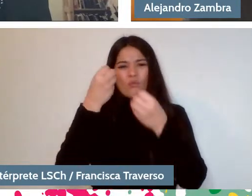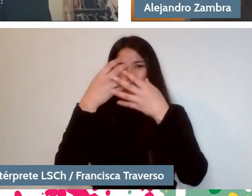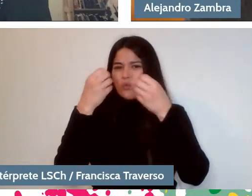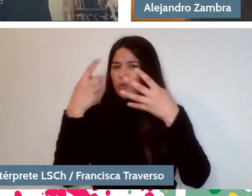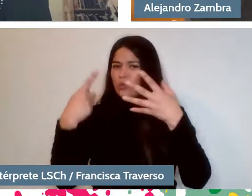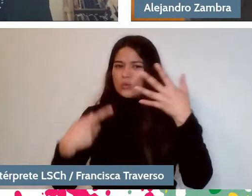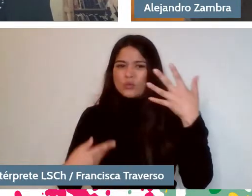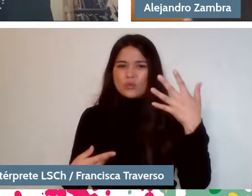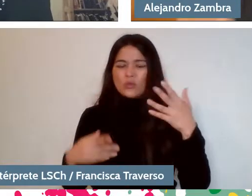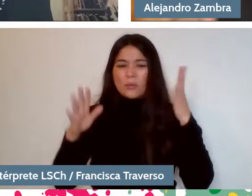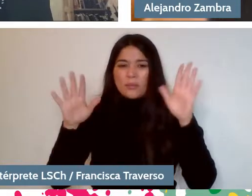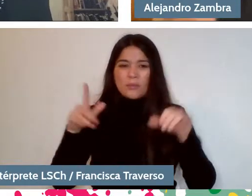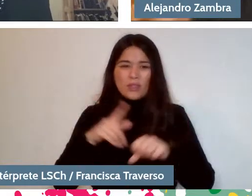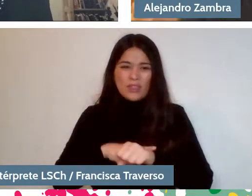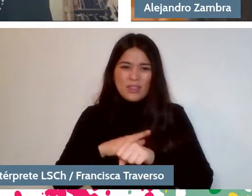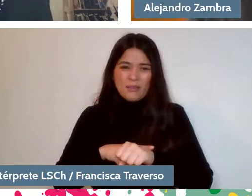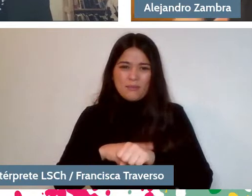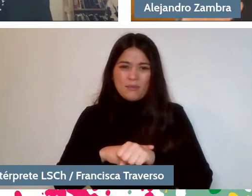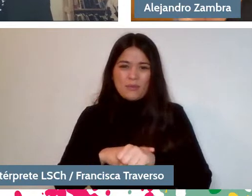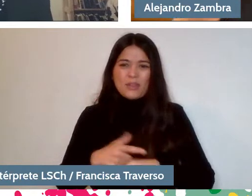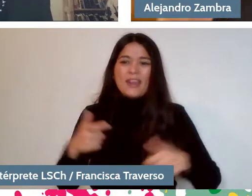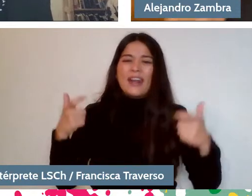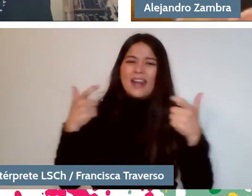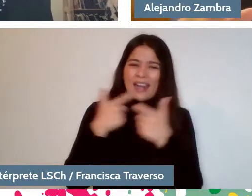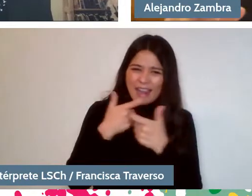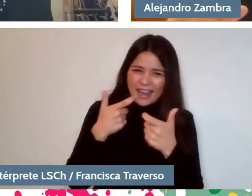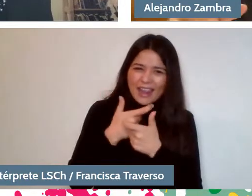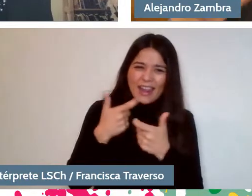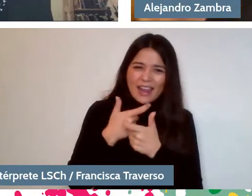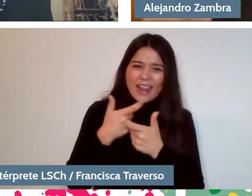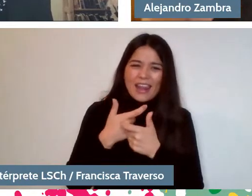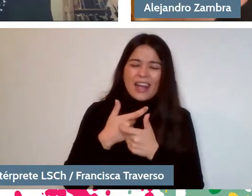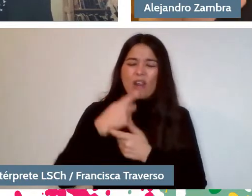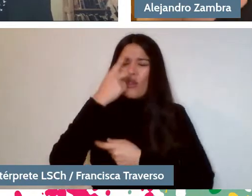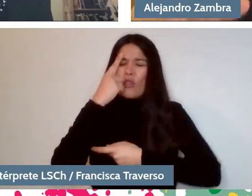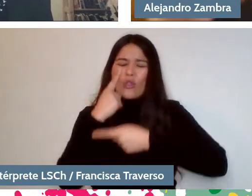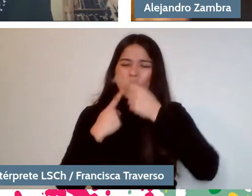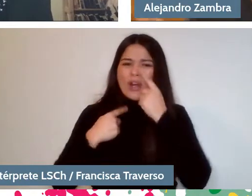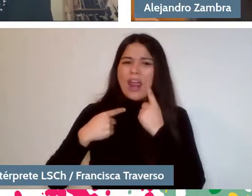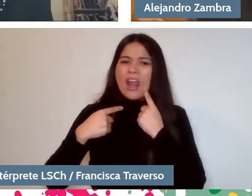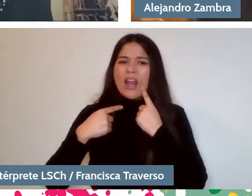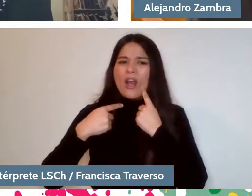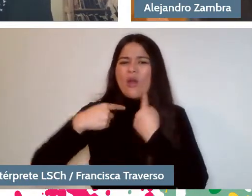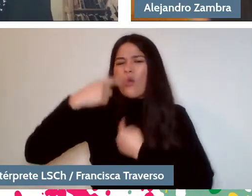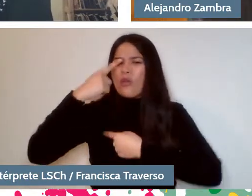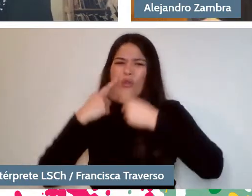Not just make you laugh, but maybe make you laugh or cry and cry or not knowing how to react.